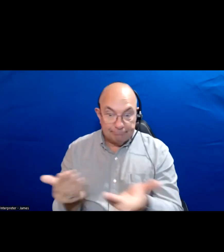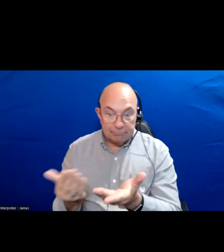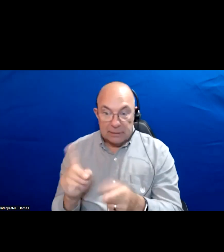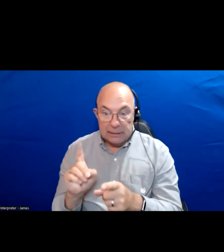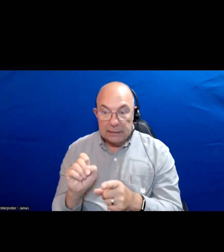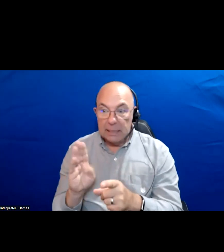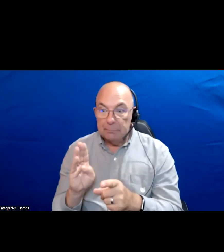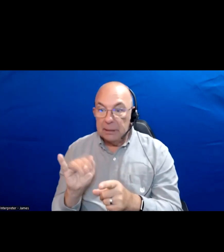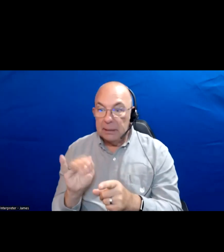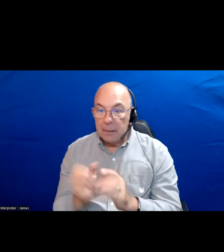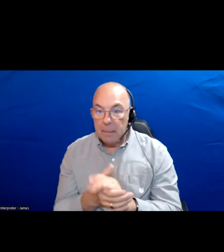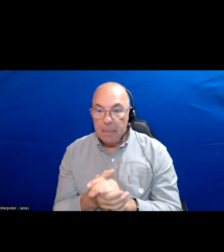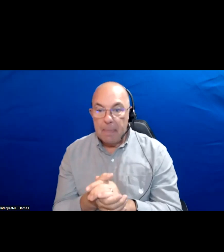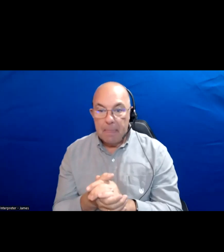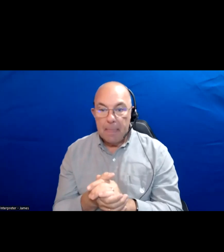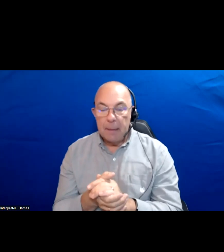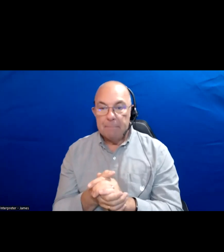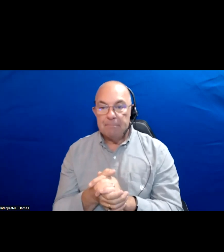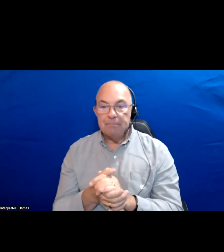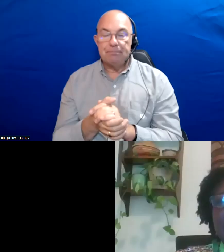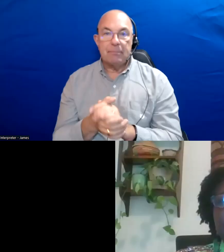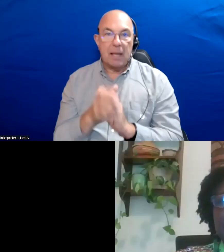If only that is how they would use it.